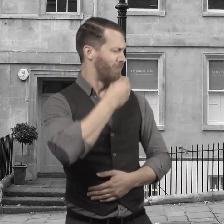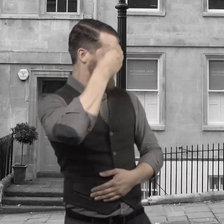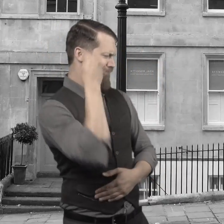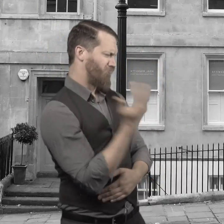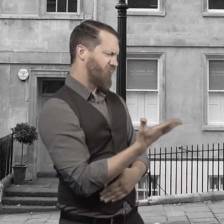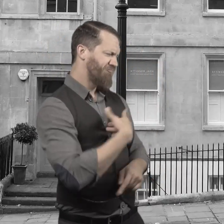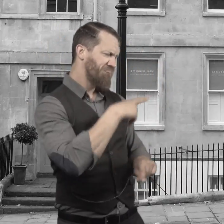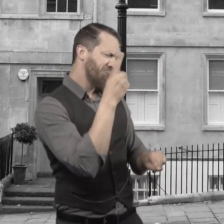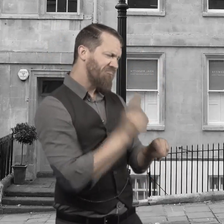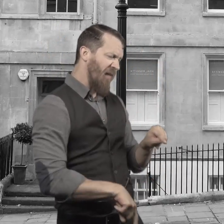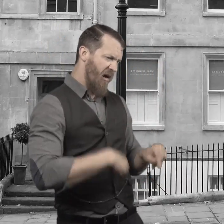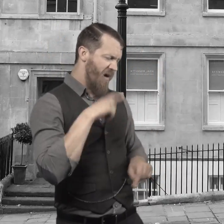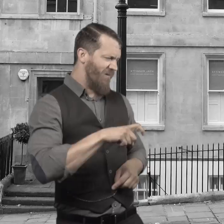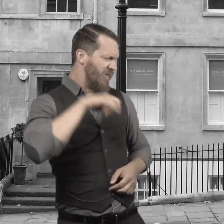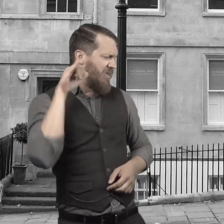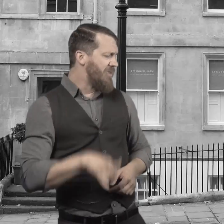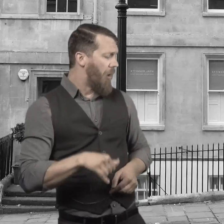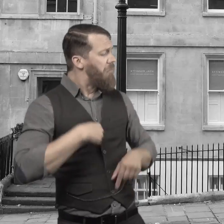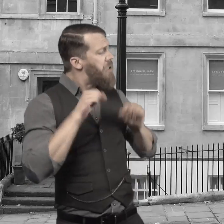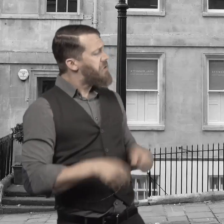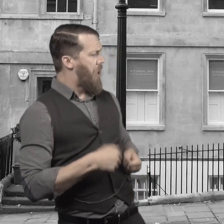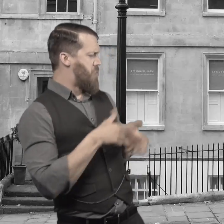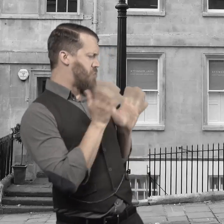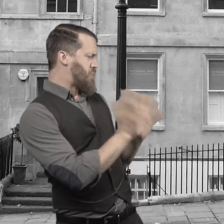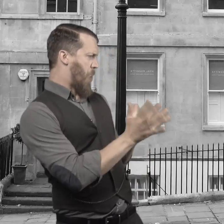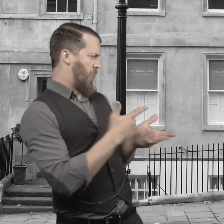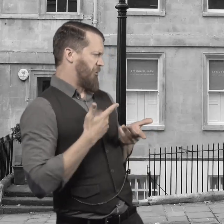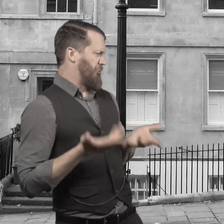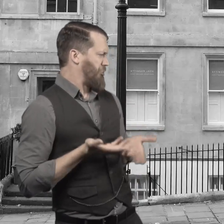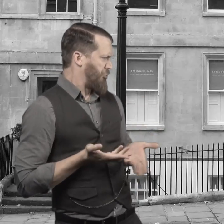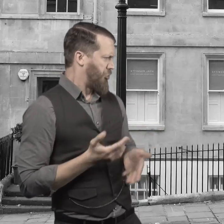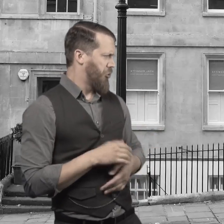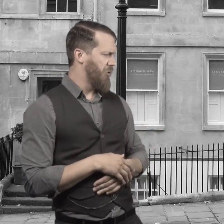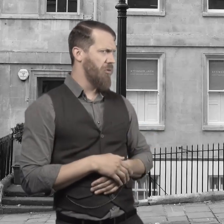Doctor Jekyll says, "I cannot come out. I'm going to stay here, but I can talk with you through my open window."